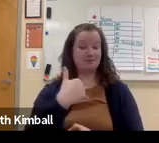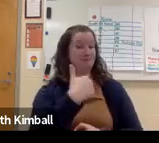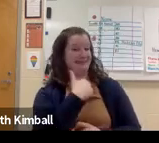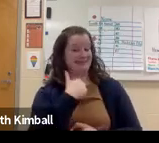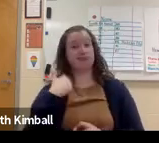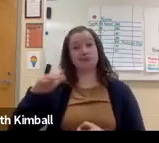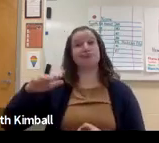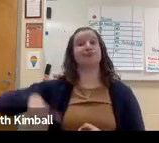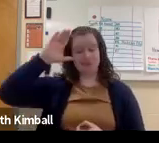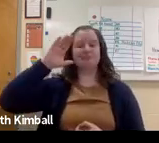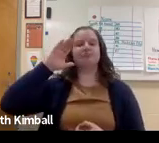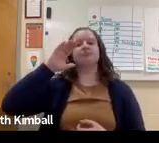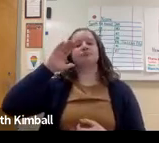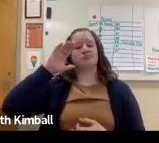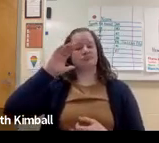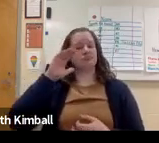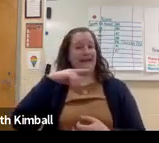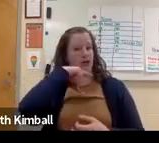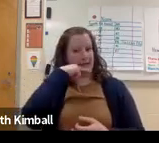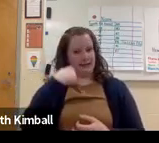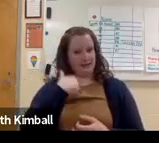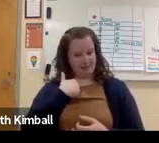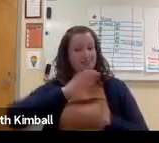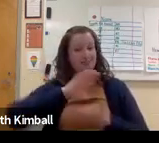and so they have these experiences.